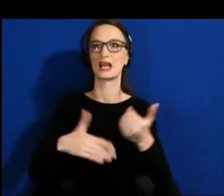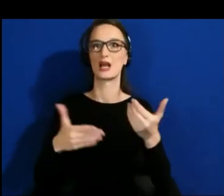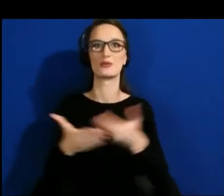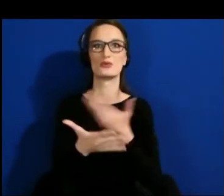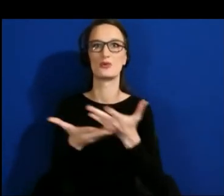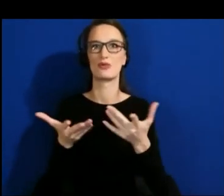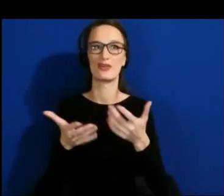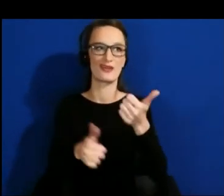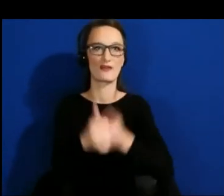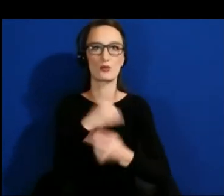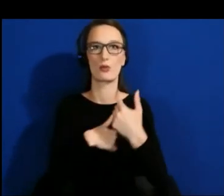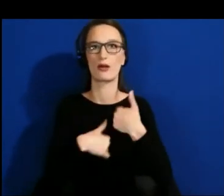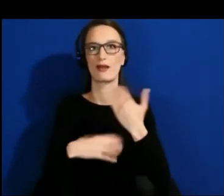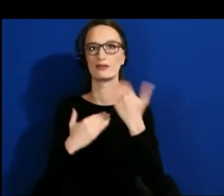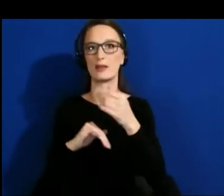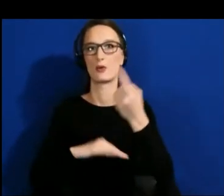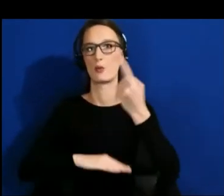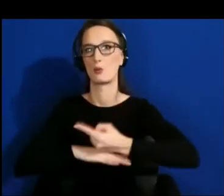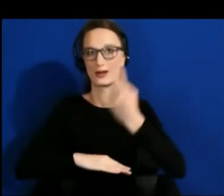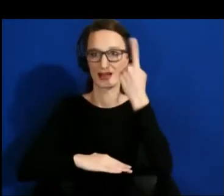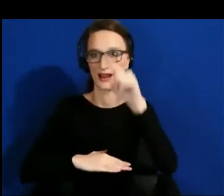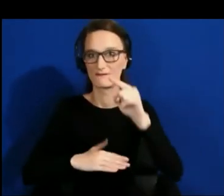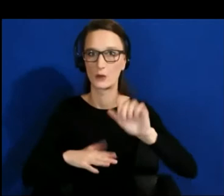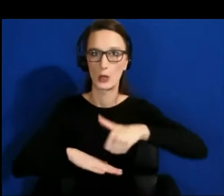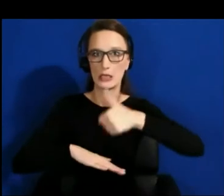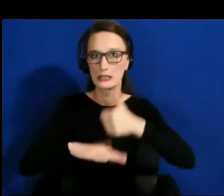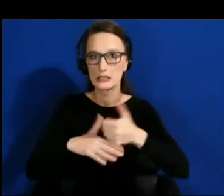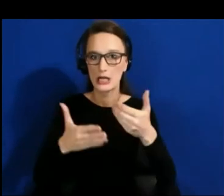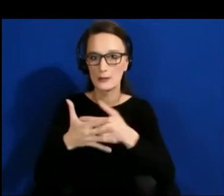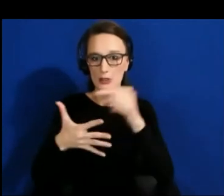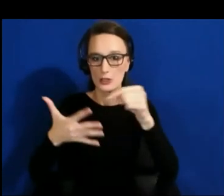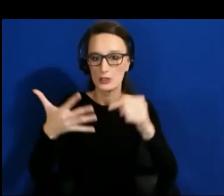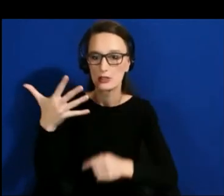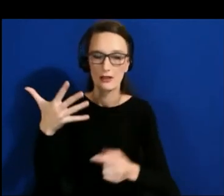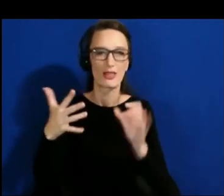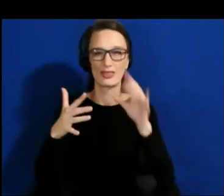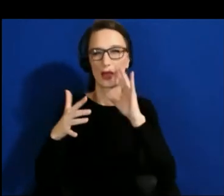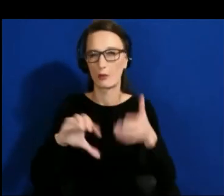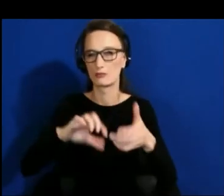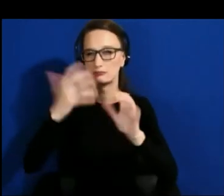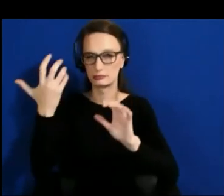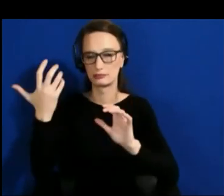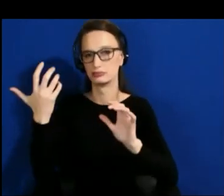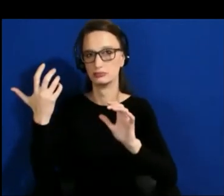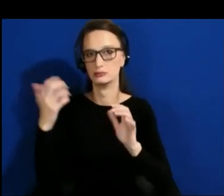it had to be required, it would be a mess and get a ton of pushback. We decided to use them as a runway.